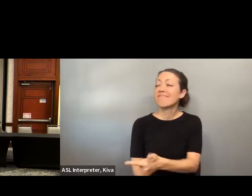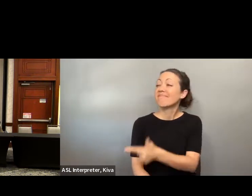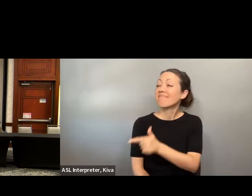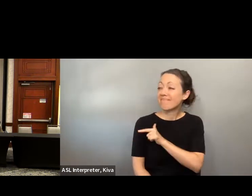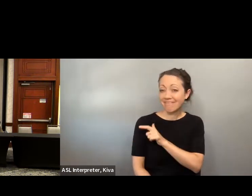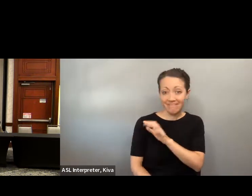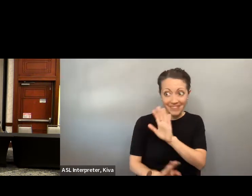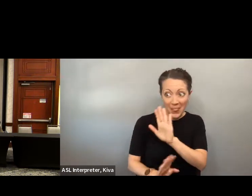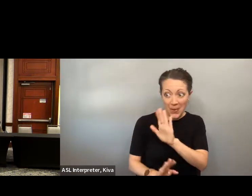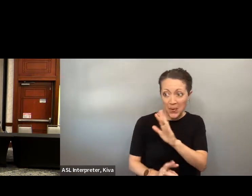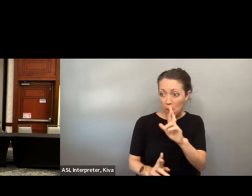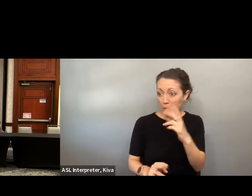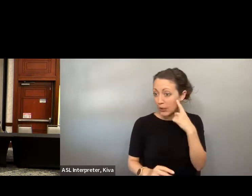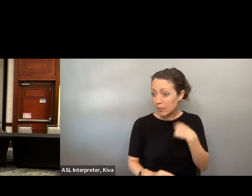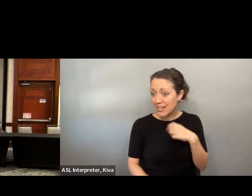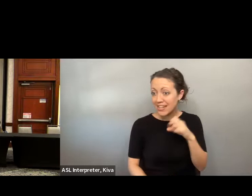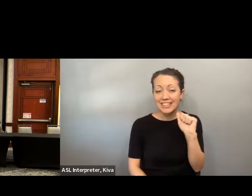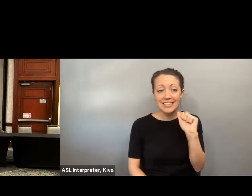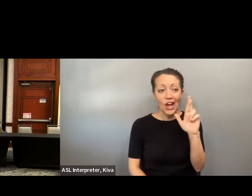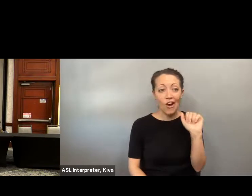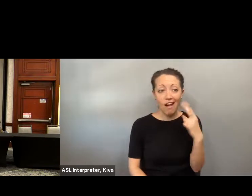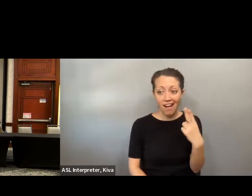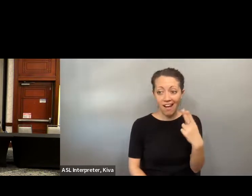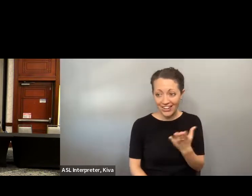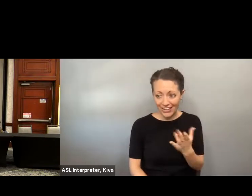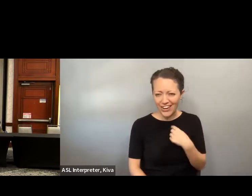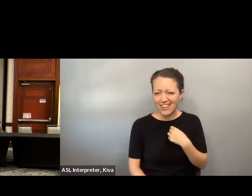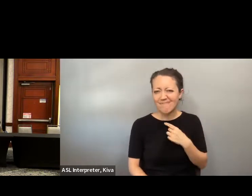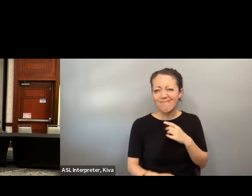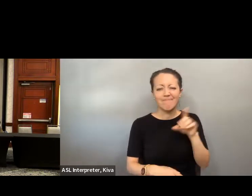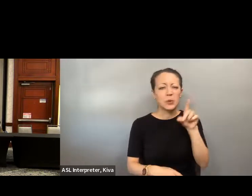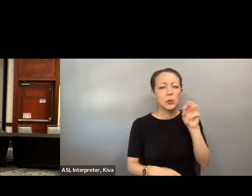employment to do it and so it' s a scary process to go back through. » Hi, everyone. Hope you can